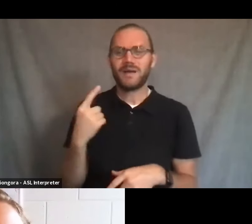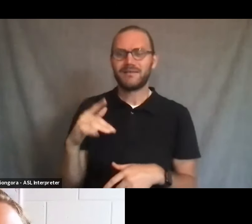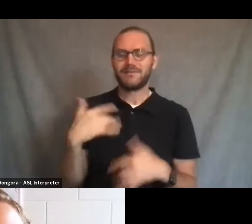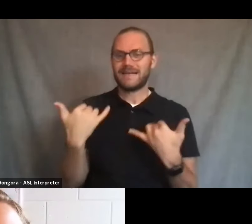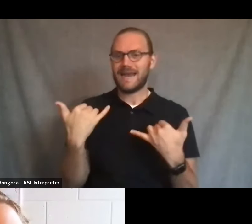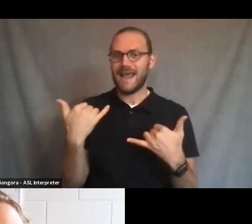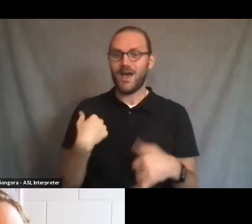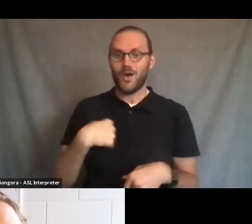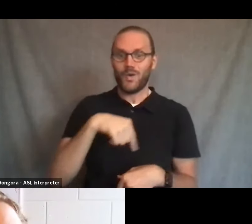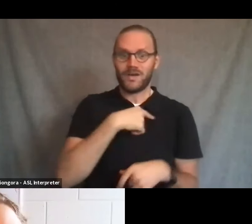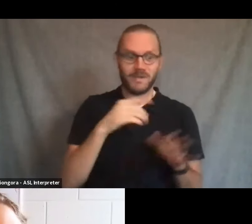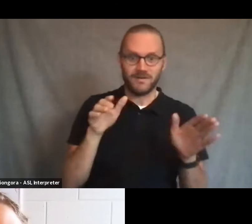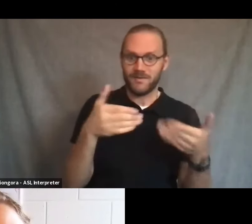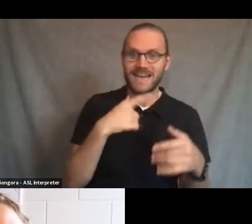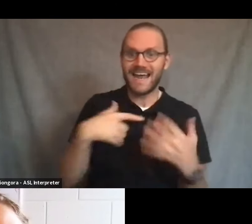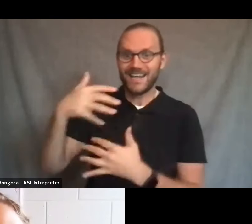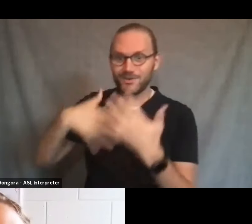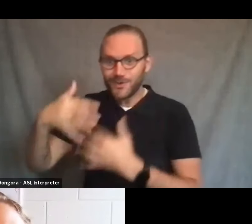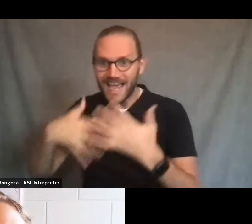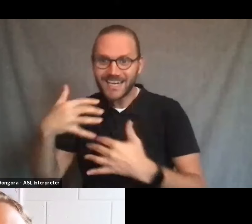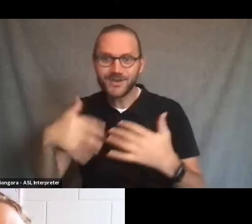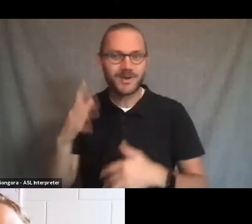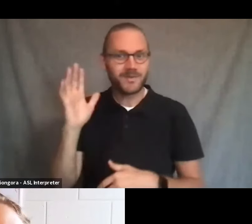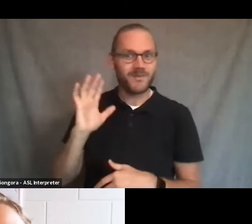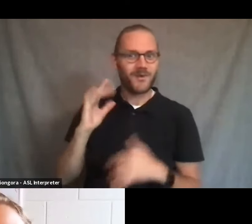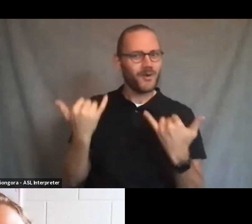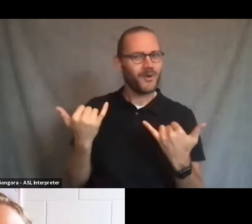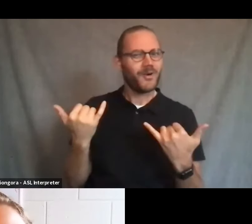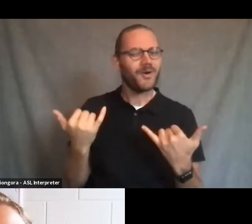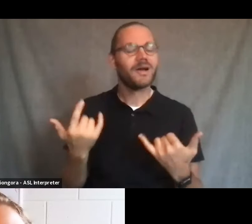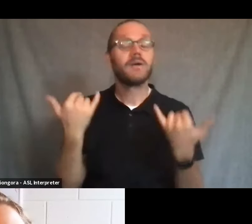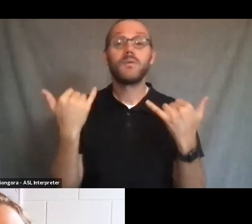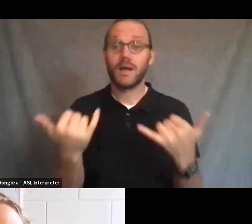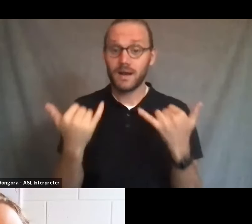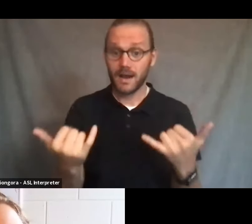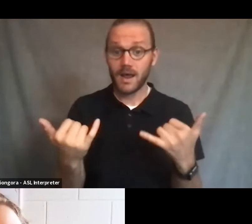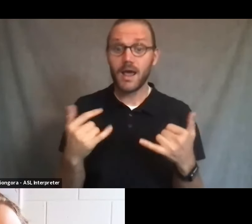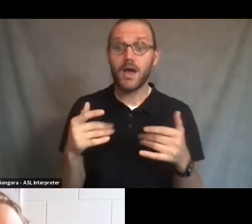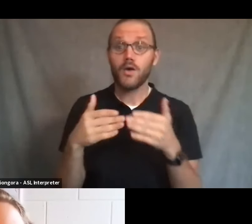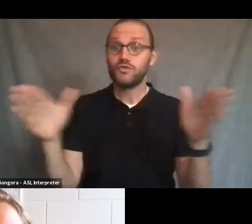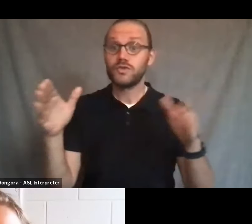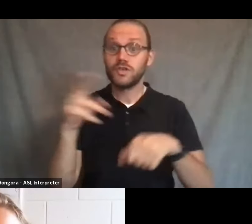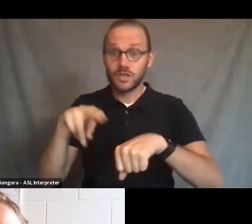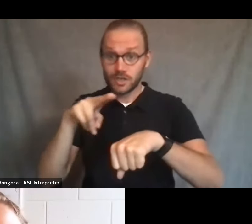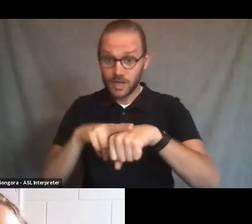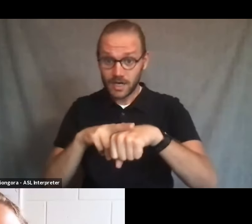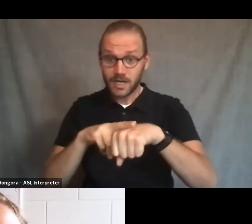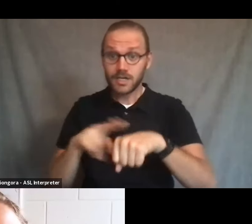while we've all been not interacting at the same level. I know right now nationwide, and it's true for our region too,